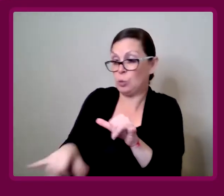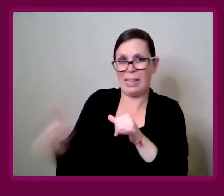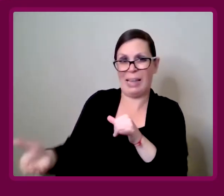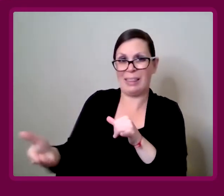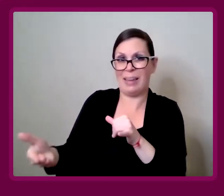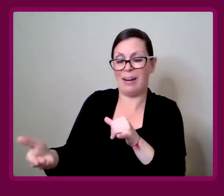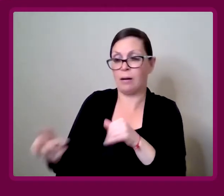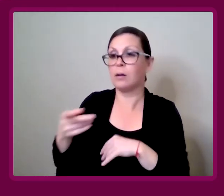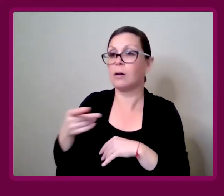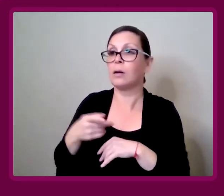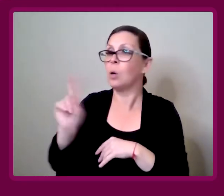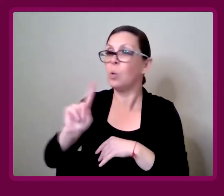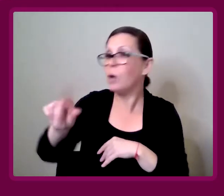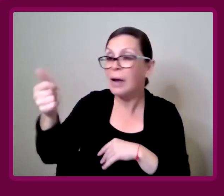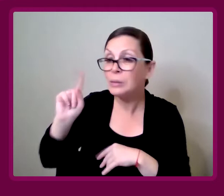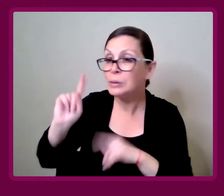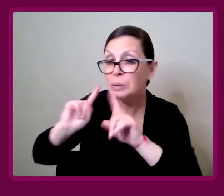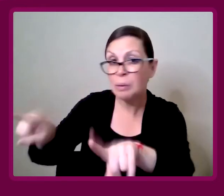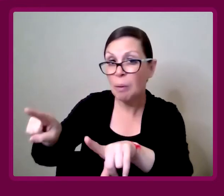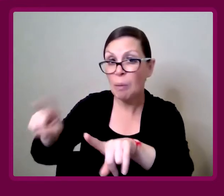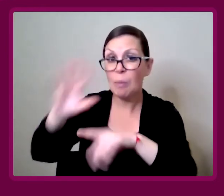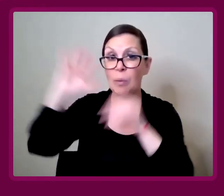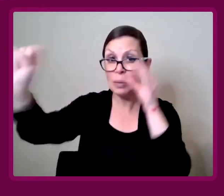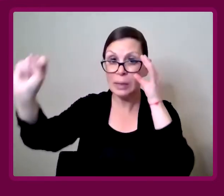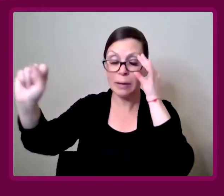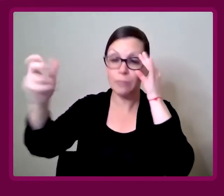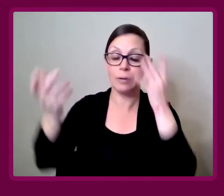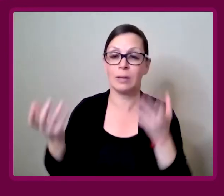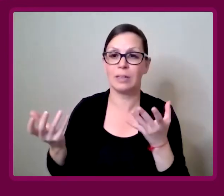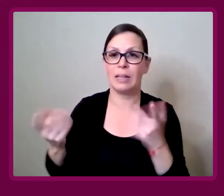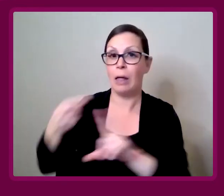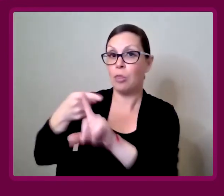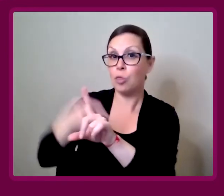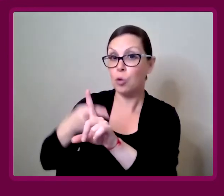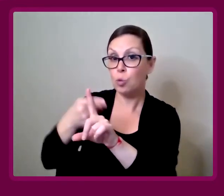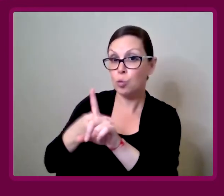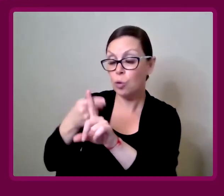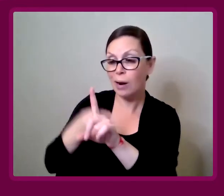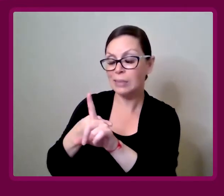there, because where else do you go?